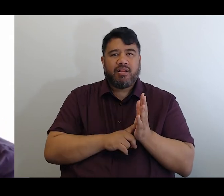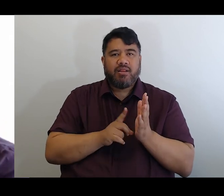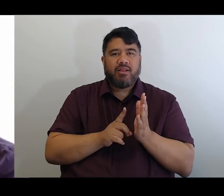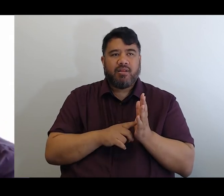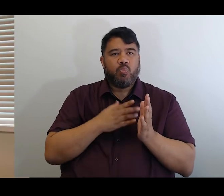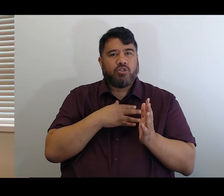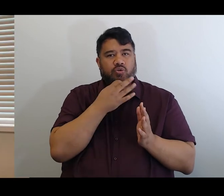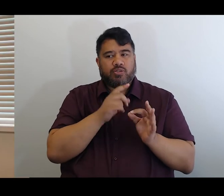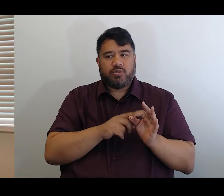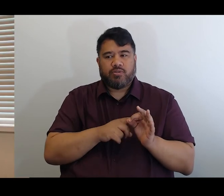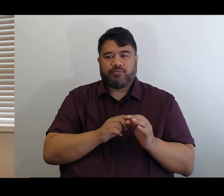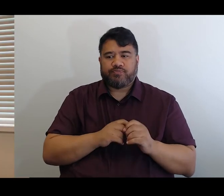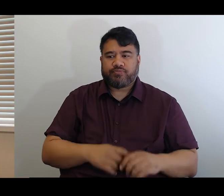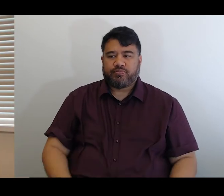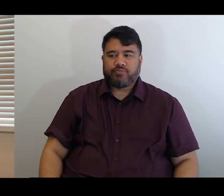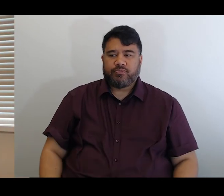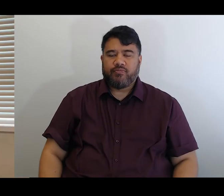Kia ora Paula good to see you.